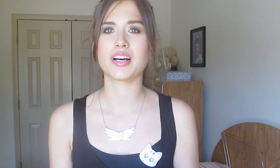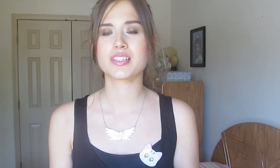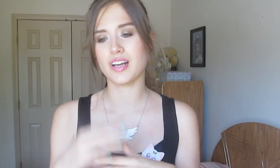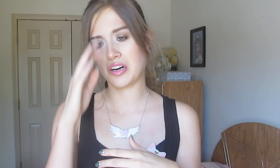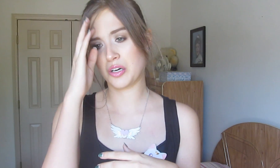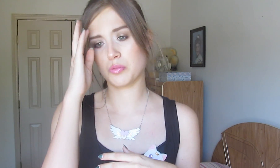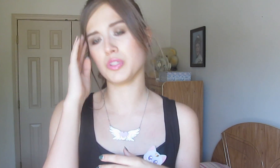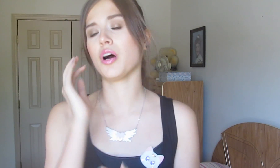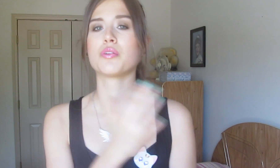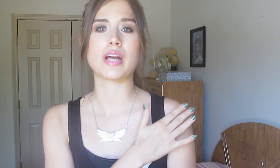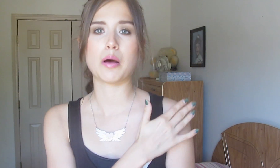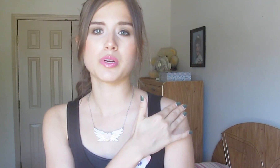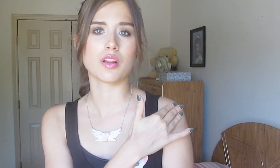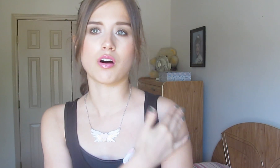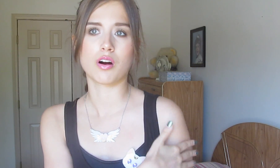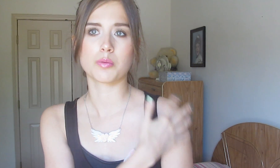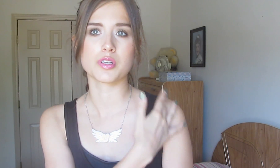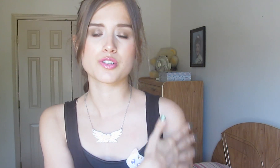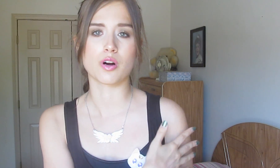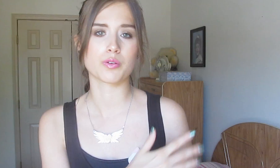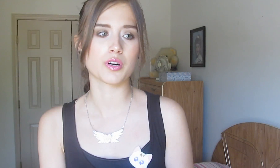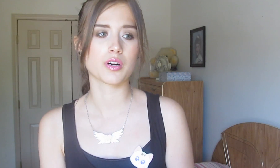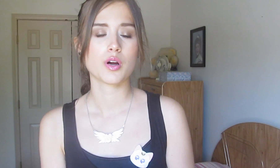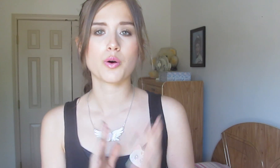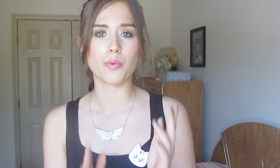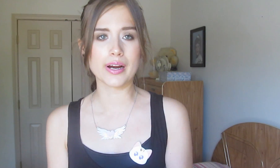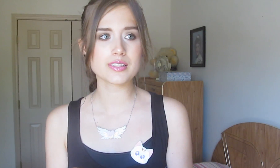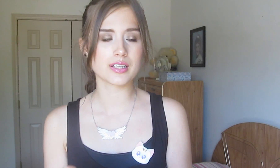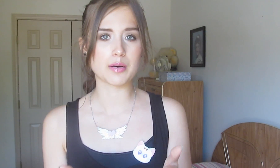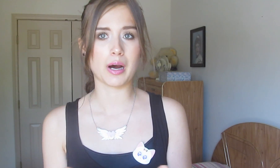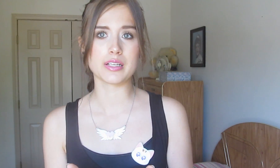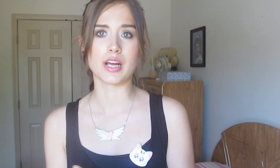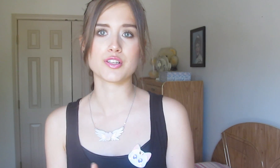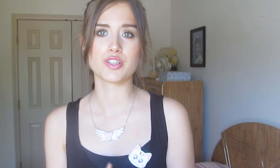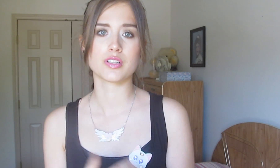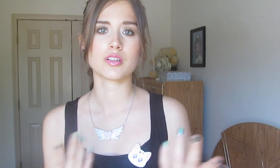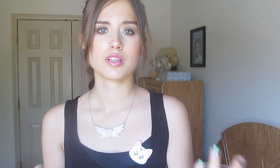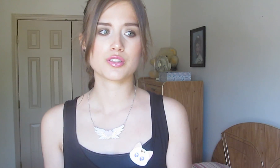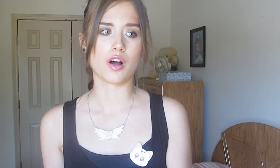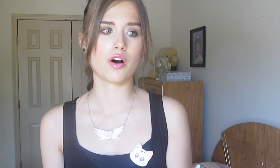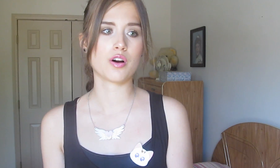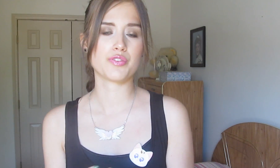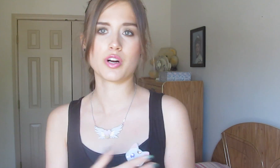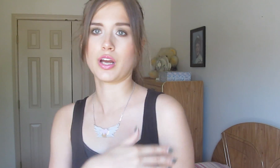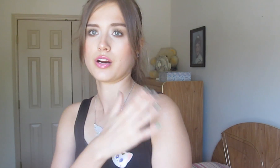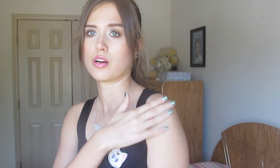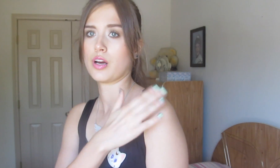you know, tap me on the arm or shoulder, wait to get my attention. So if you’re like,